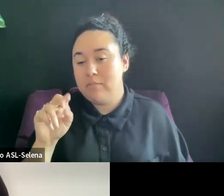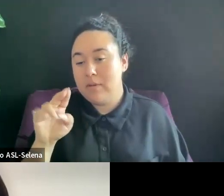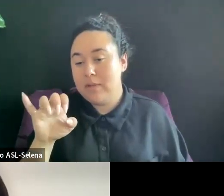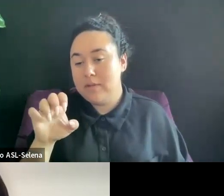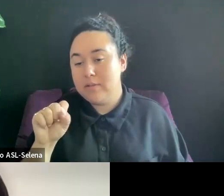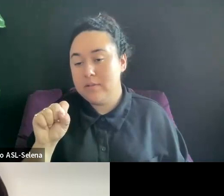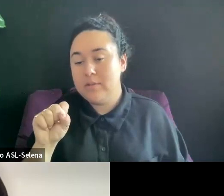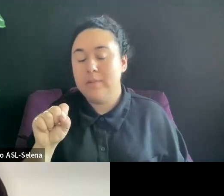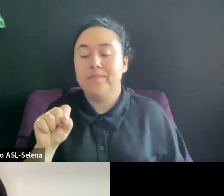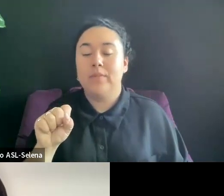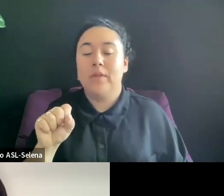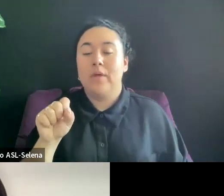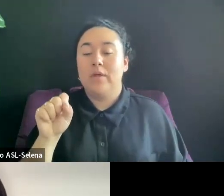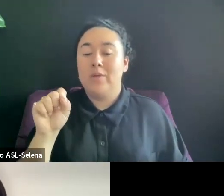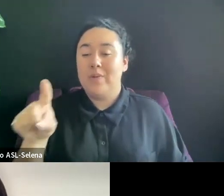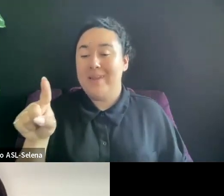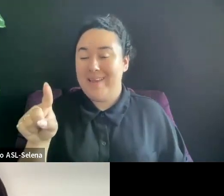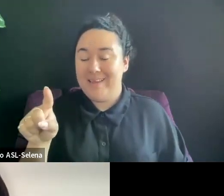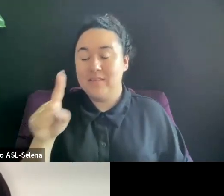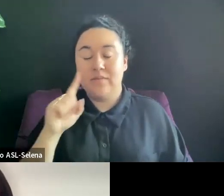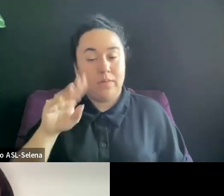DISTRIBUTOR TAKES A CUT ONCE THEY START MAKING SALES.